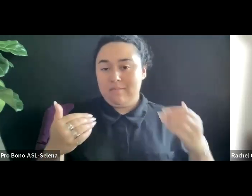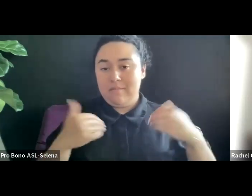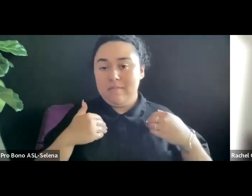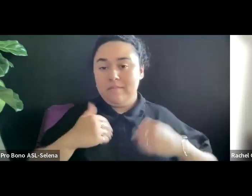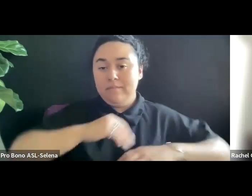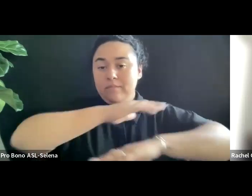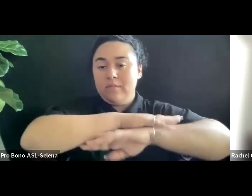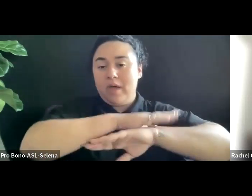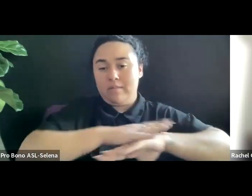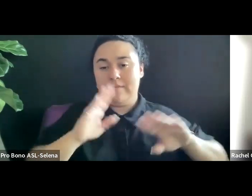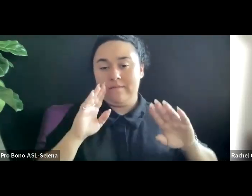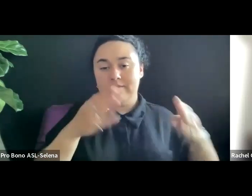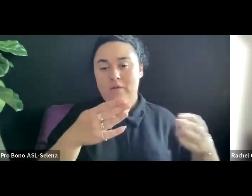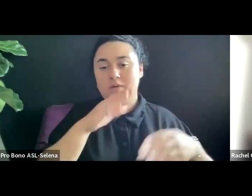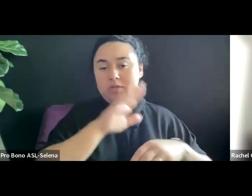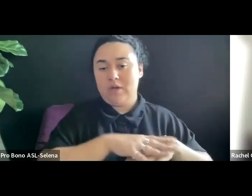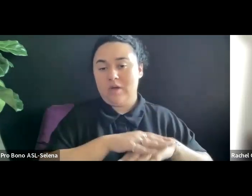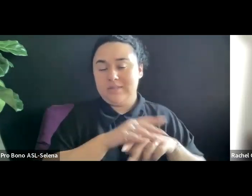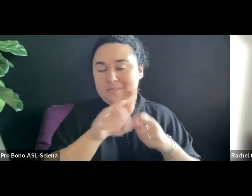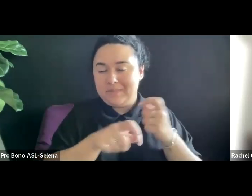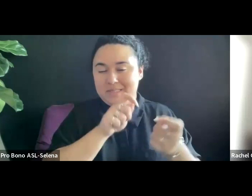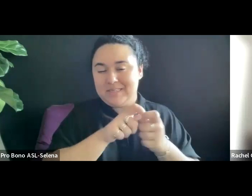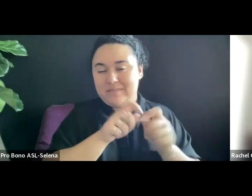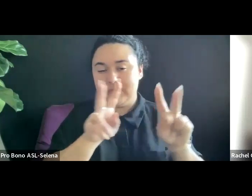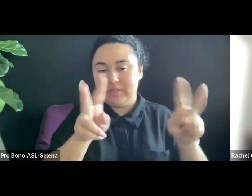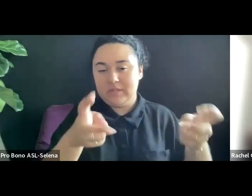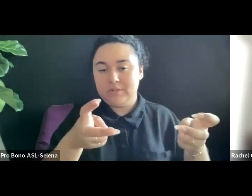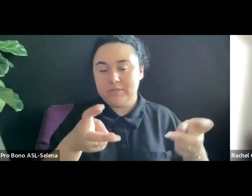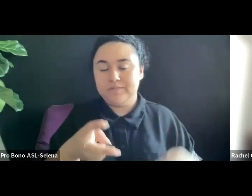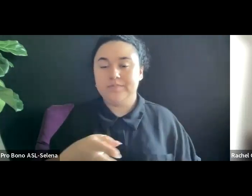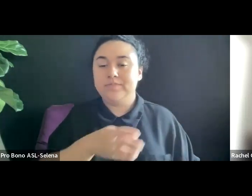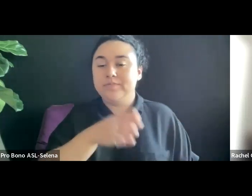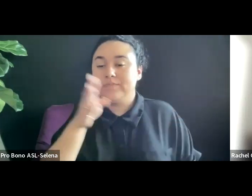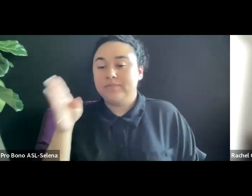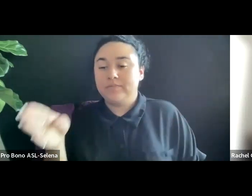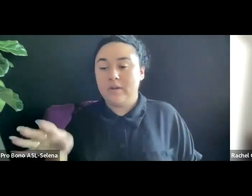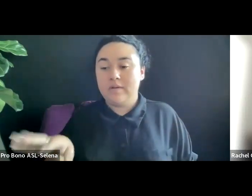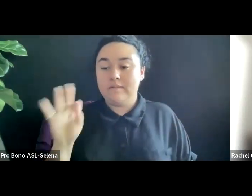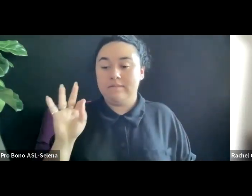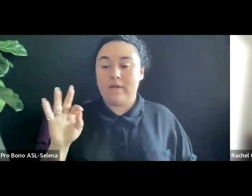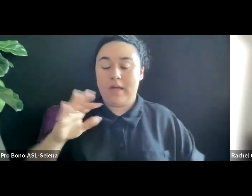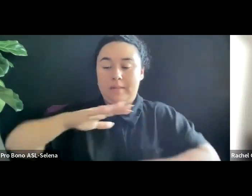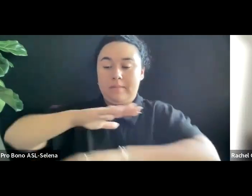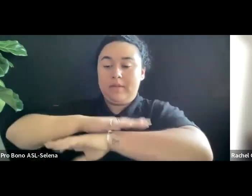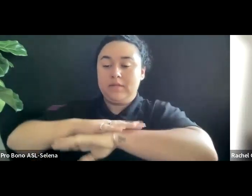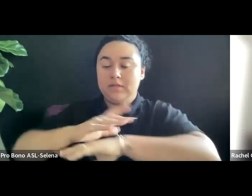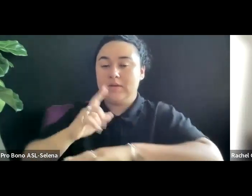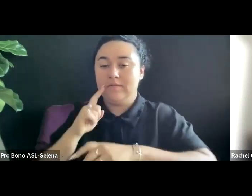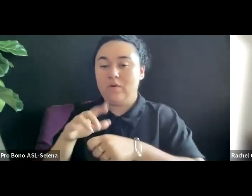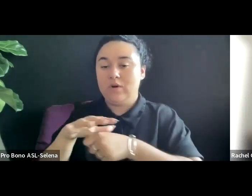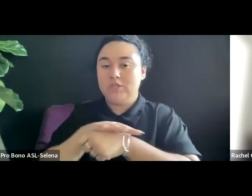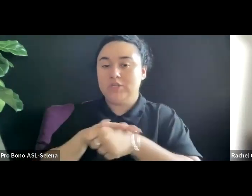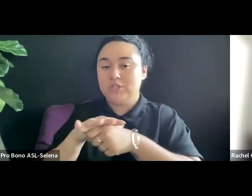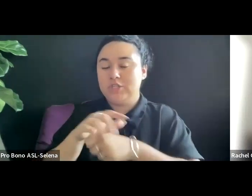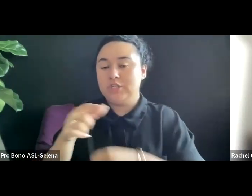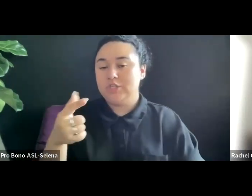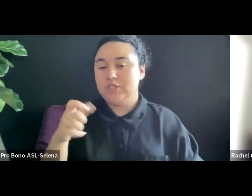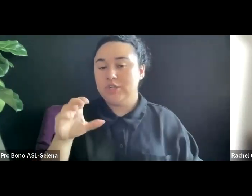SUBJECTS. AND THEN THERE IS YOU CAN FIND PLATFORMS IN JOE GRAPHIC REGIONS THAT ARE OPEN TO SHOWING CONTENT.